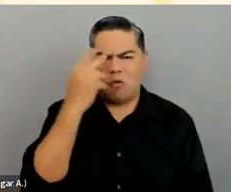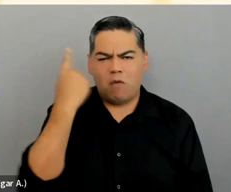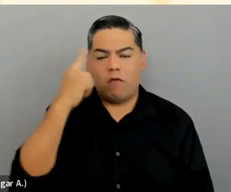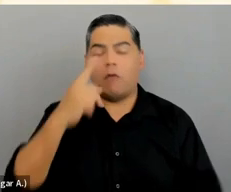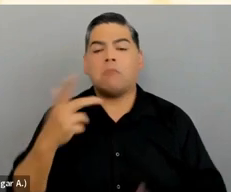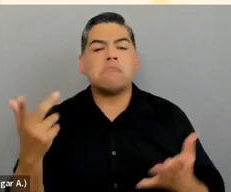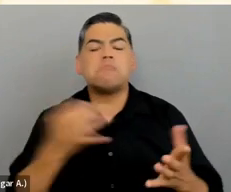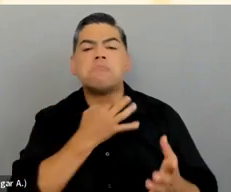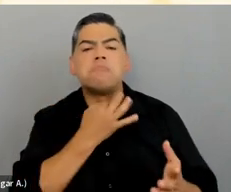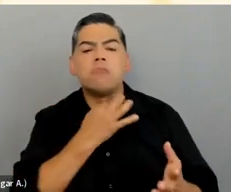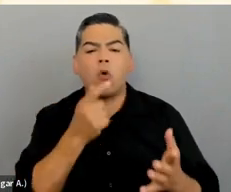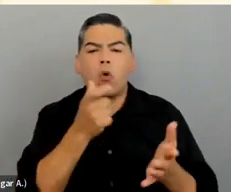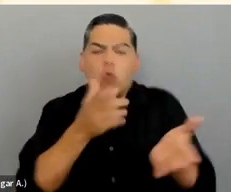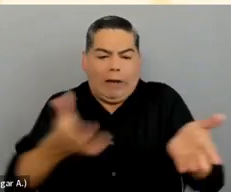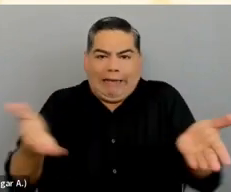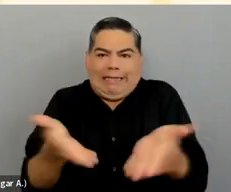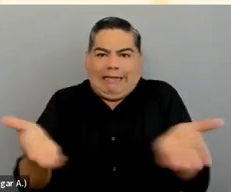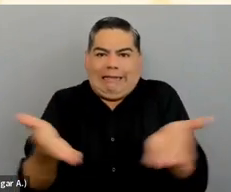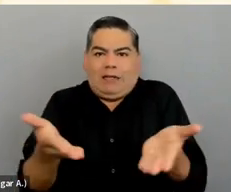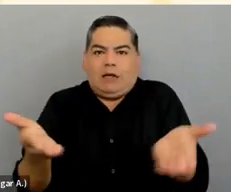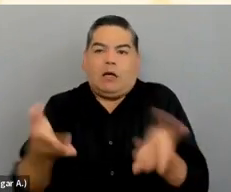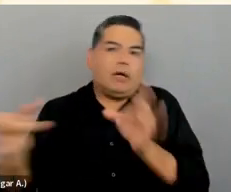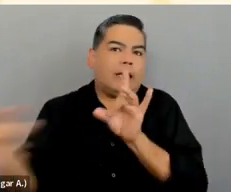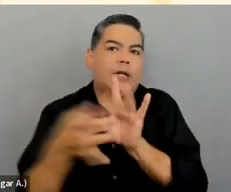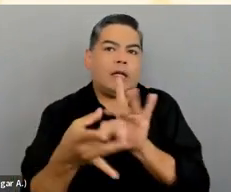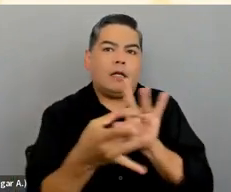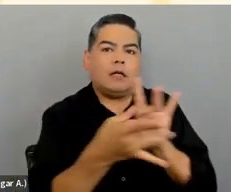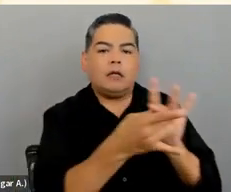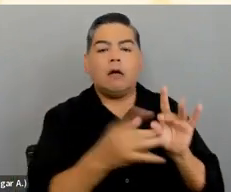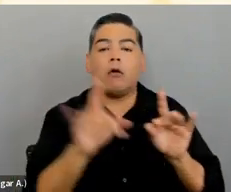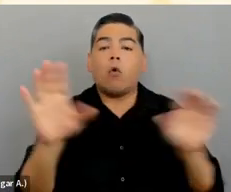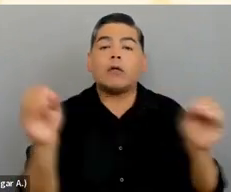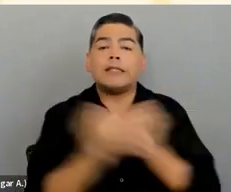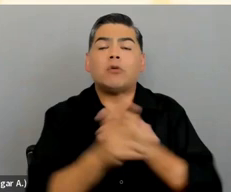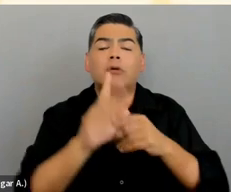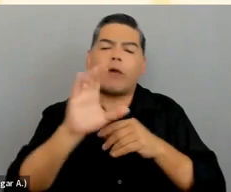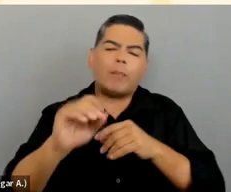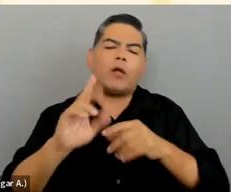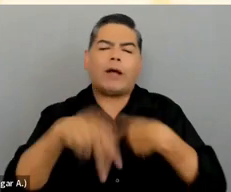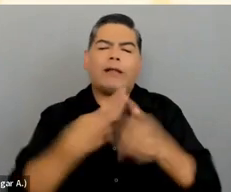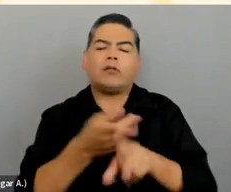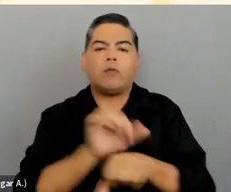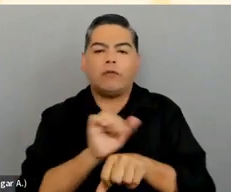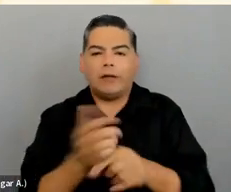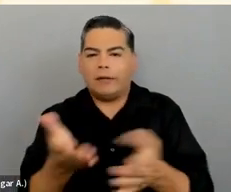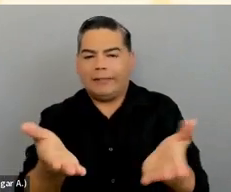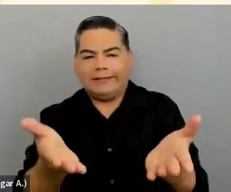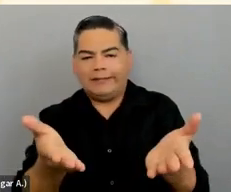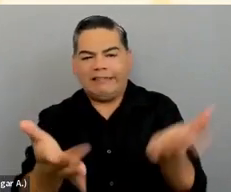what kind of organizations you're working for, just to give a sense for both you and me who's here. But unfortunately, my technology is not going to work for me,